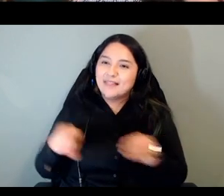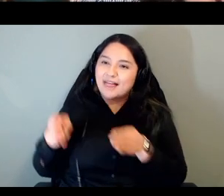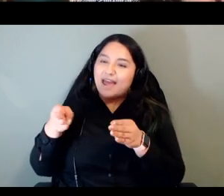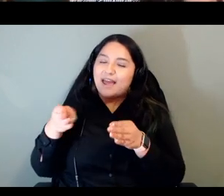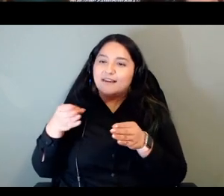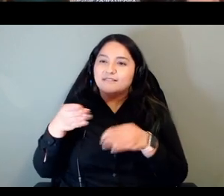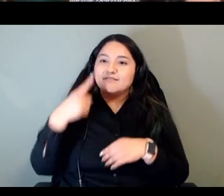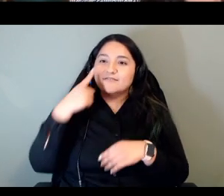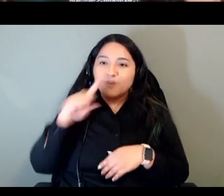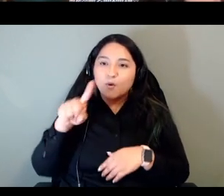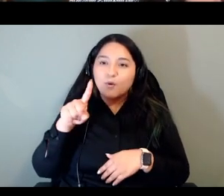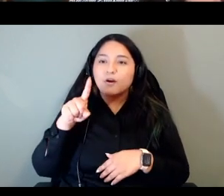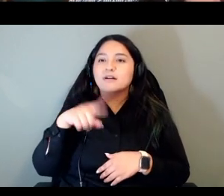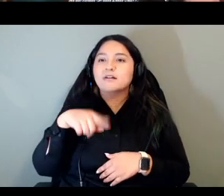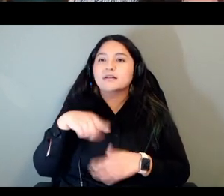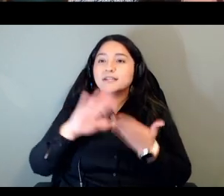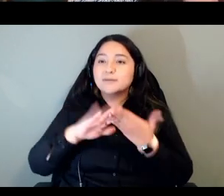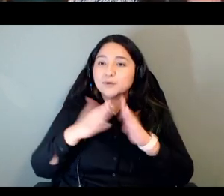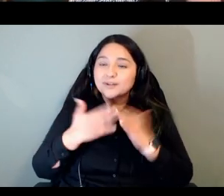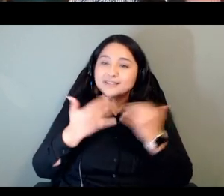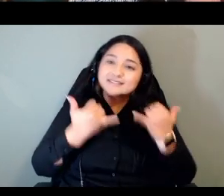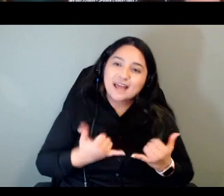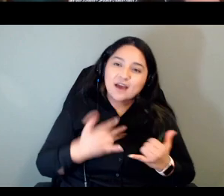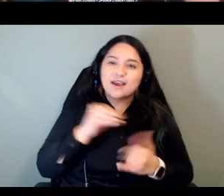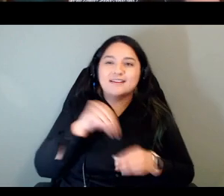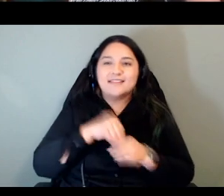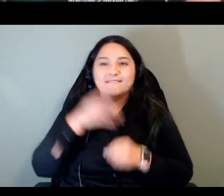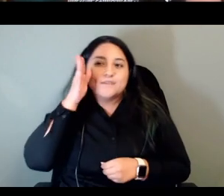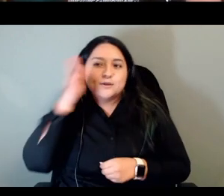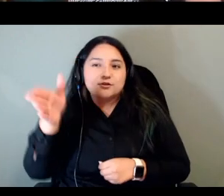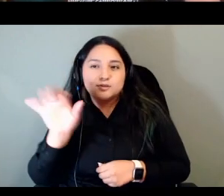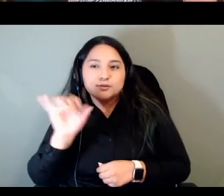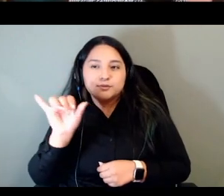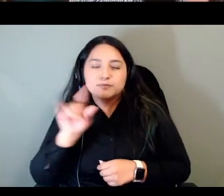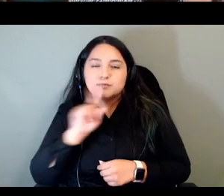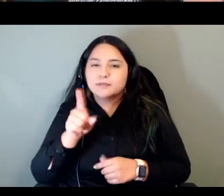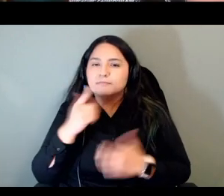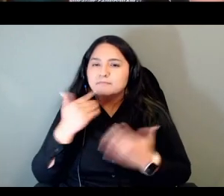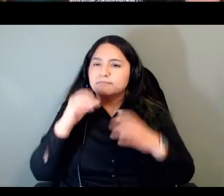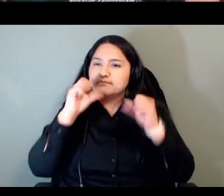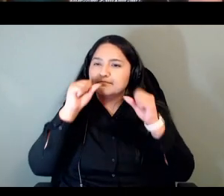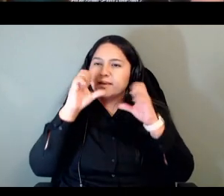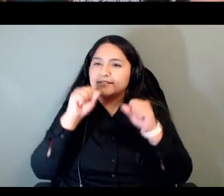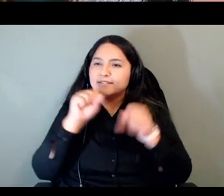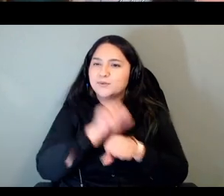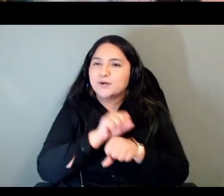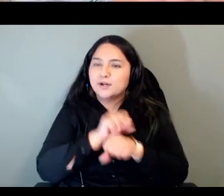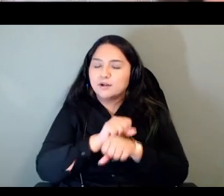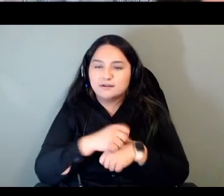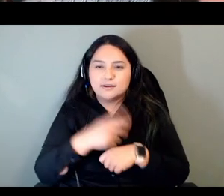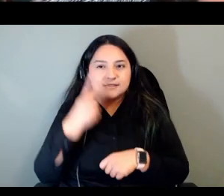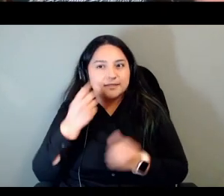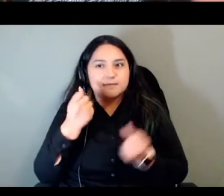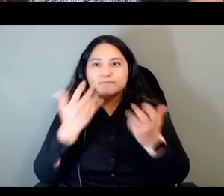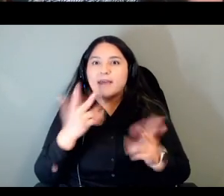um so really amazing work um i i can see lots of questions coming in lots of interest in